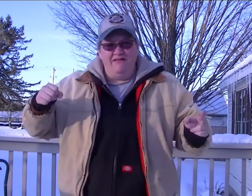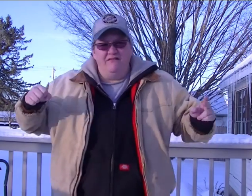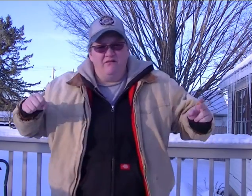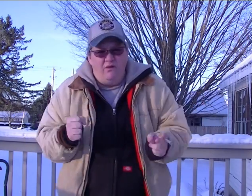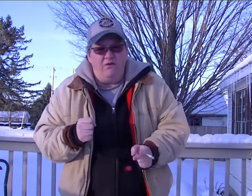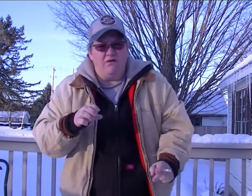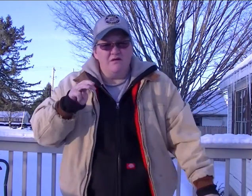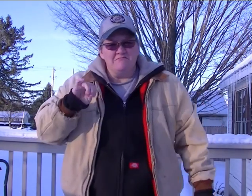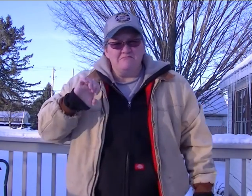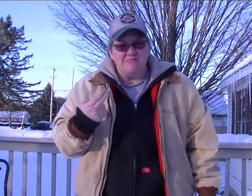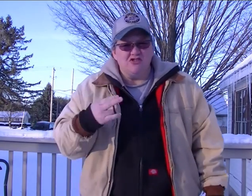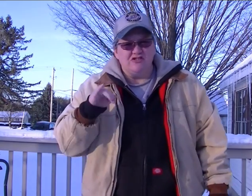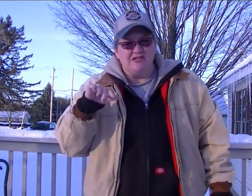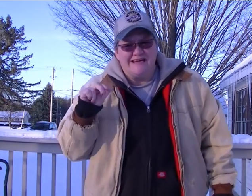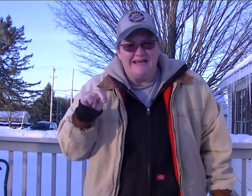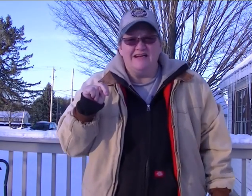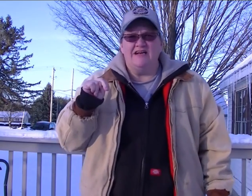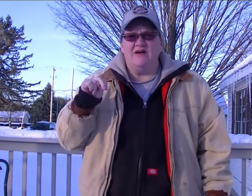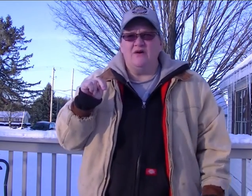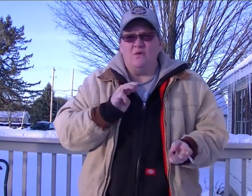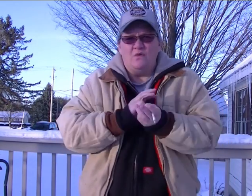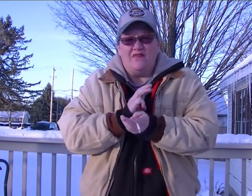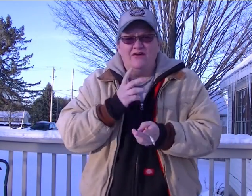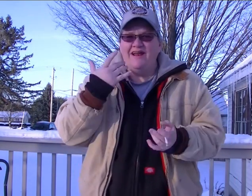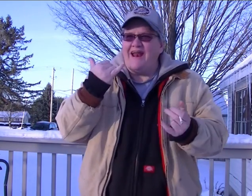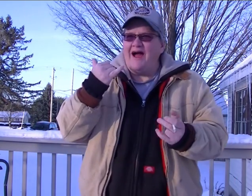So I'm outside in this bitterly cold Michigan weather.